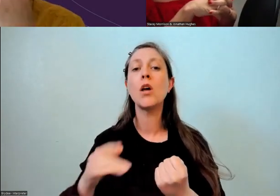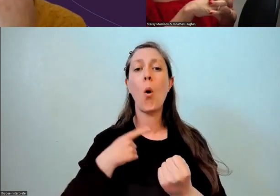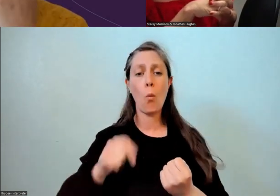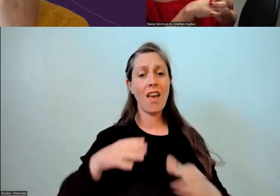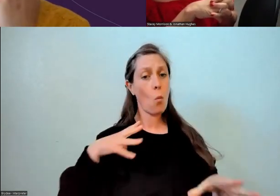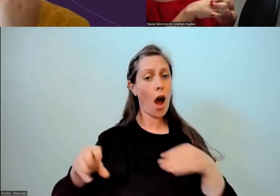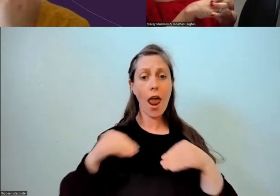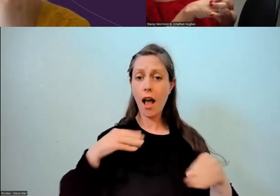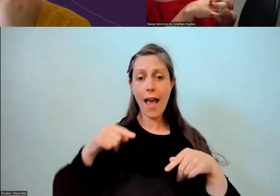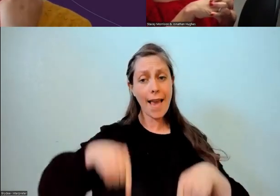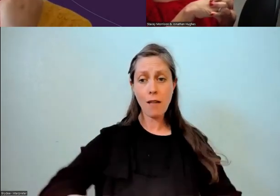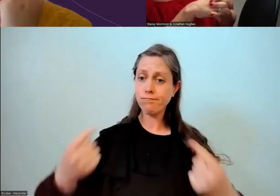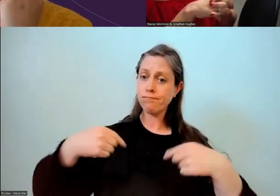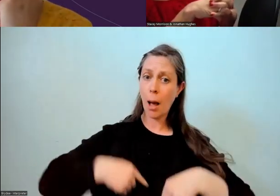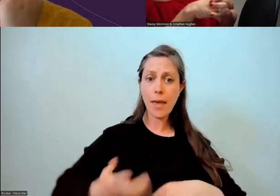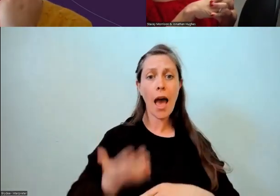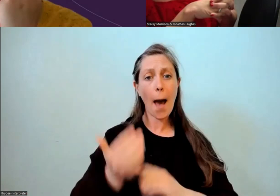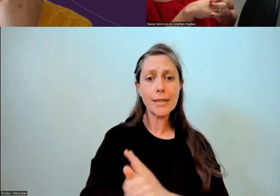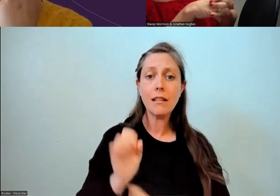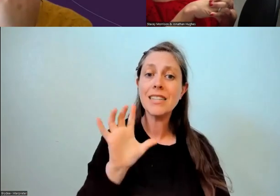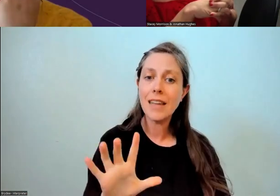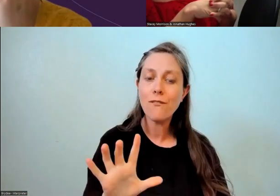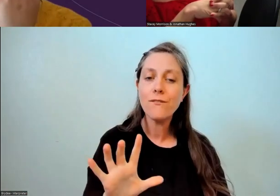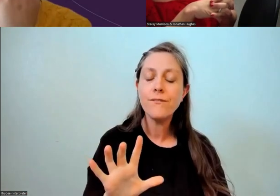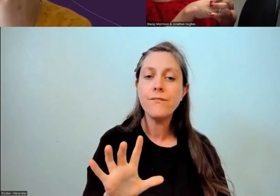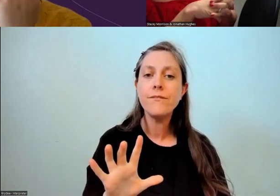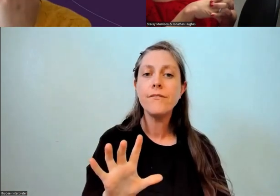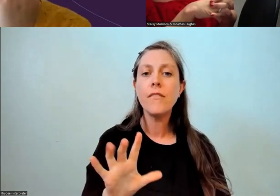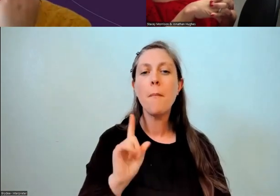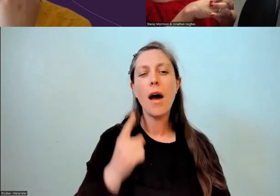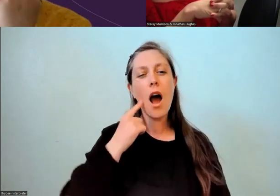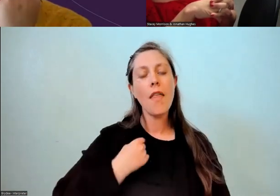but I do think sometimes parents don't understand